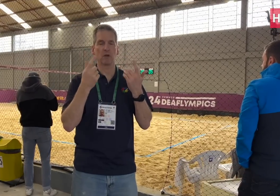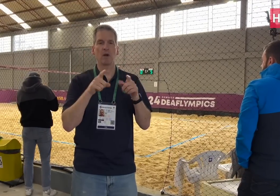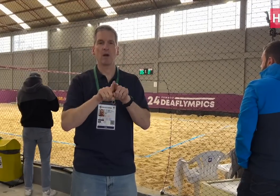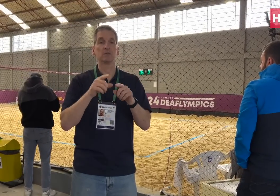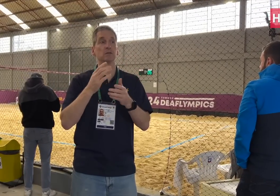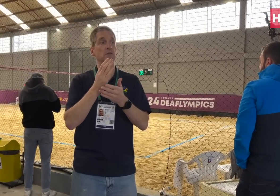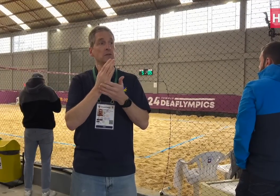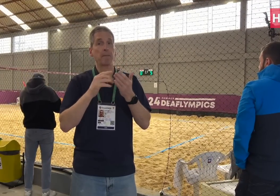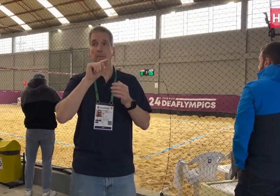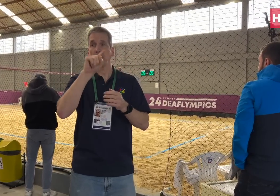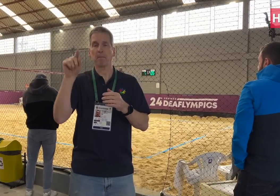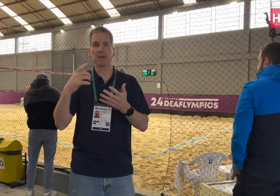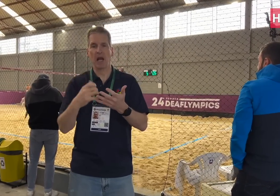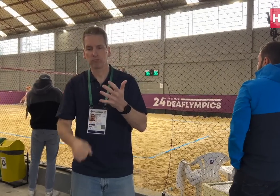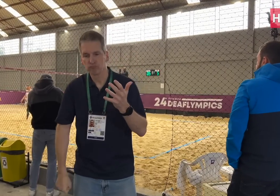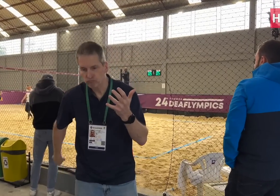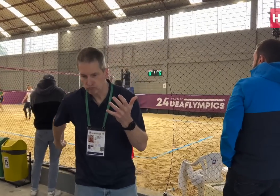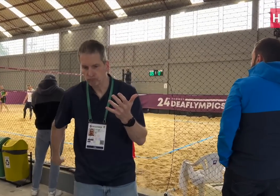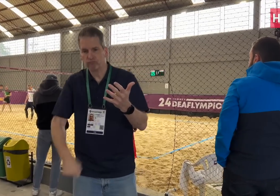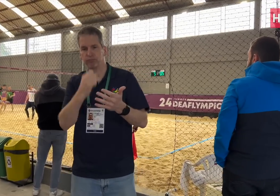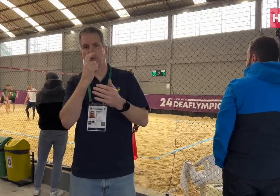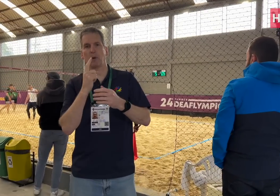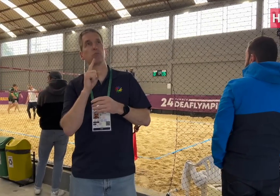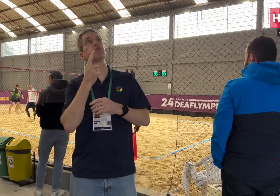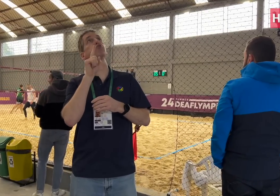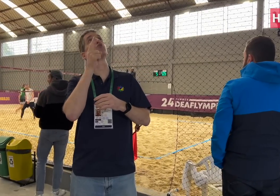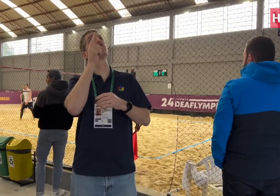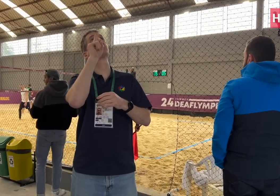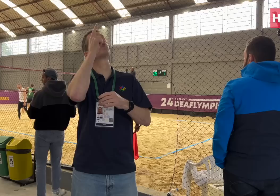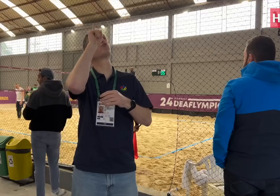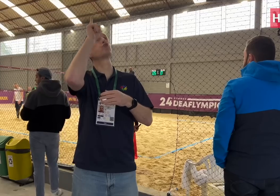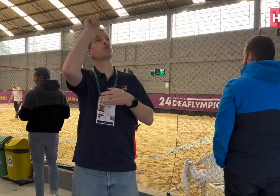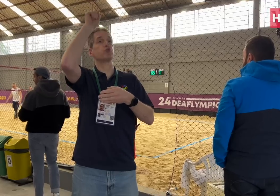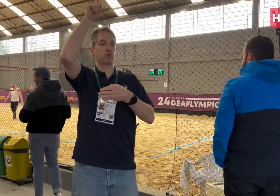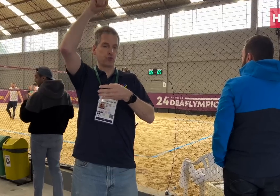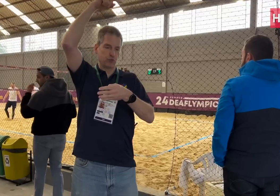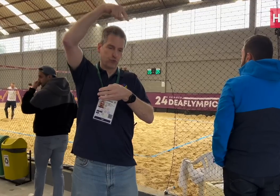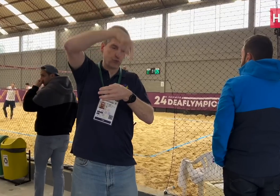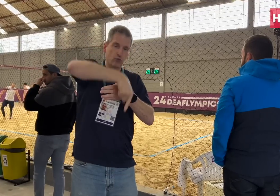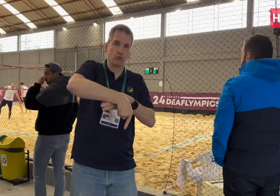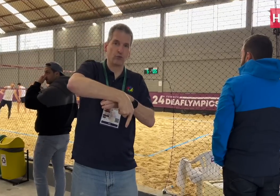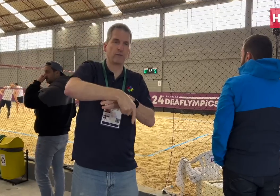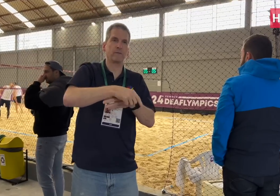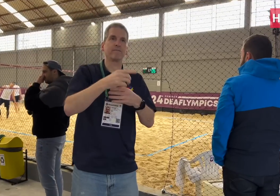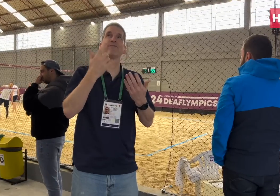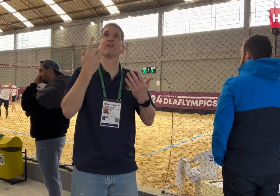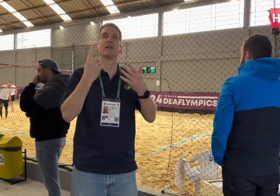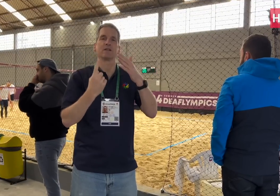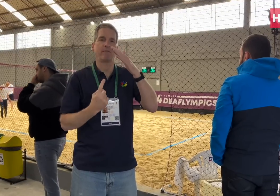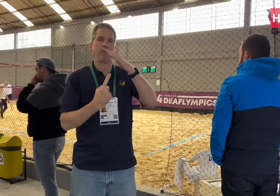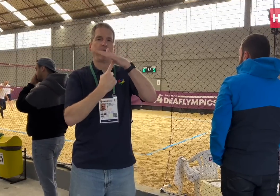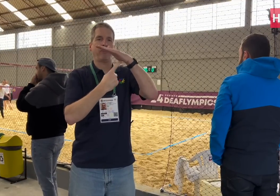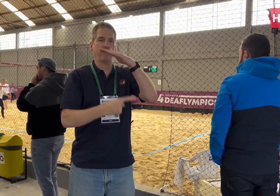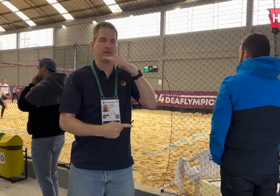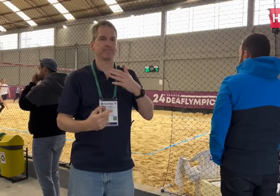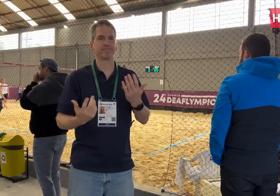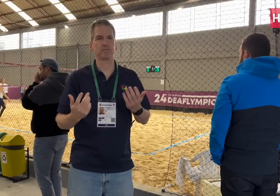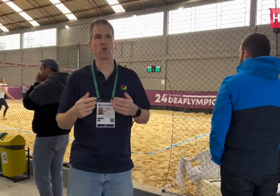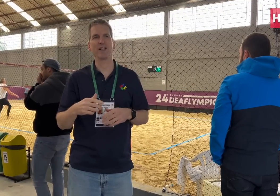Some players prefer to serve underhand in volleyball and the ball can go very high. After my assessment, I gave them the choices-